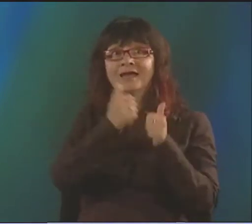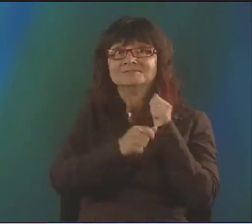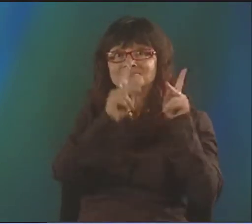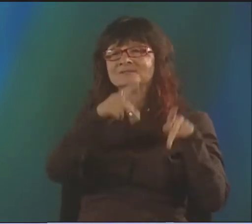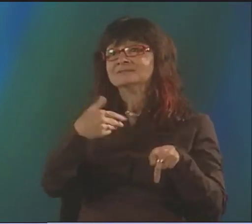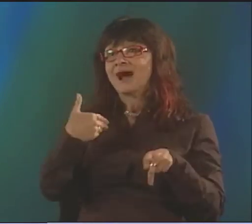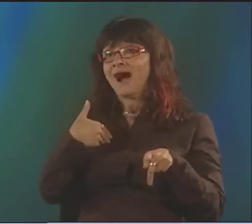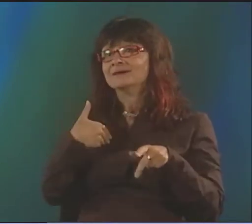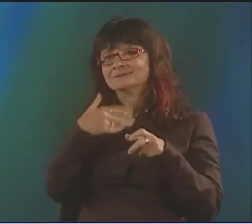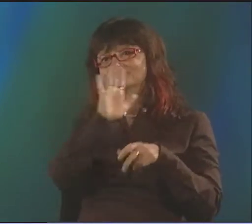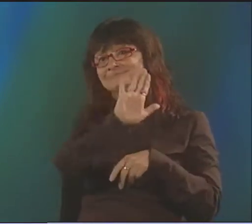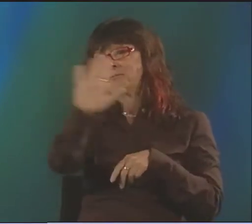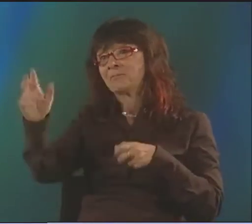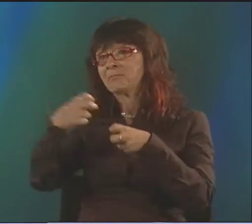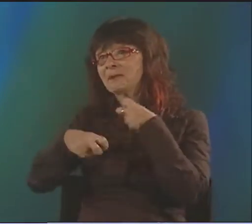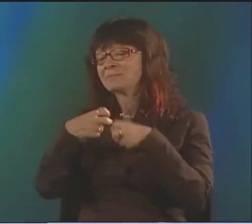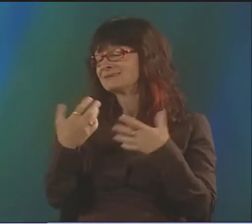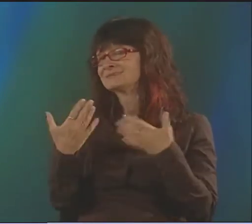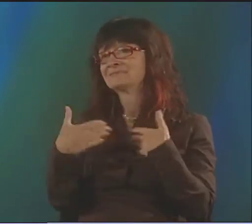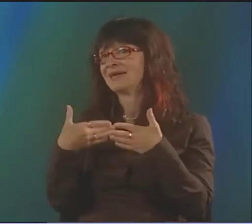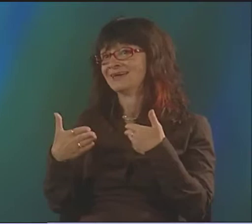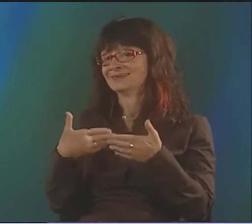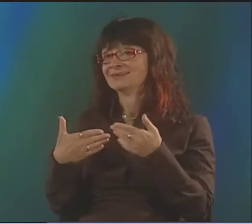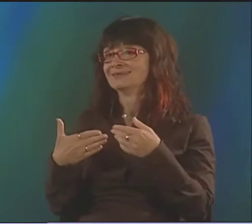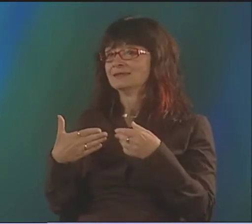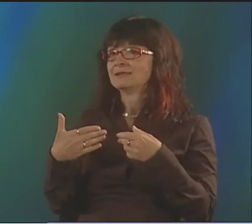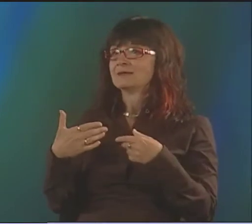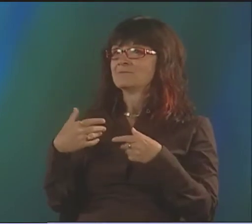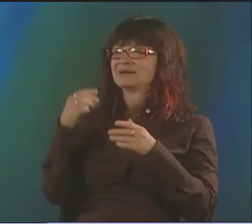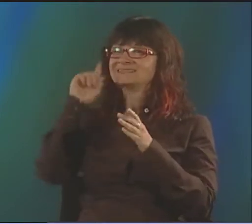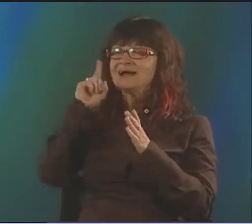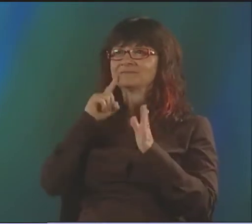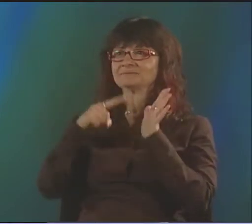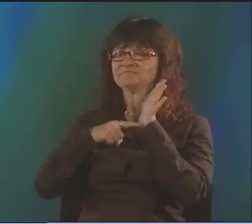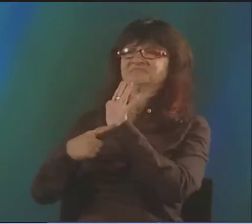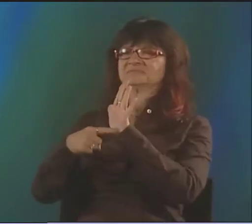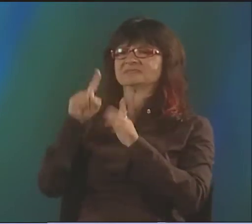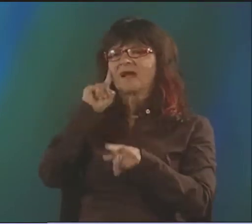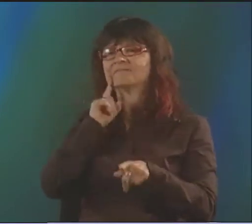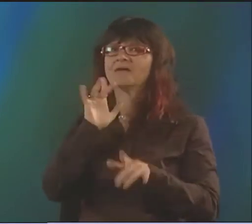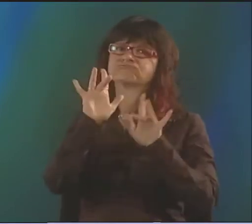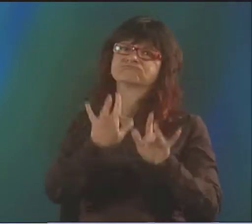I THINK THAT EVERY PERSON HAS SOME SORT OF DIFFICULTY IN THEIR LIFE, DOESN'T MATTER WHO THEY ARE.